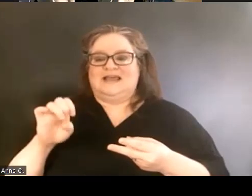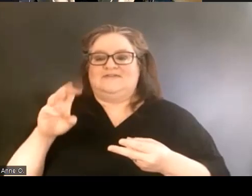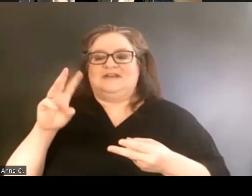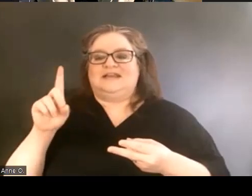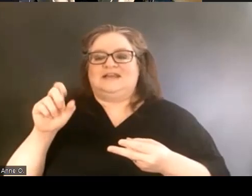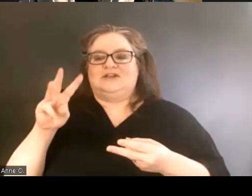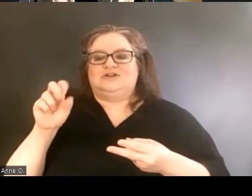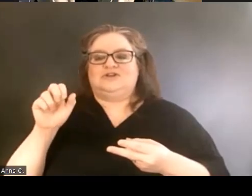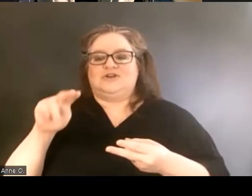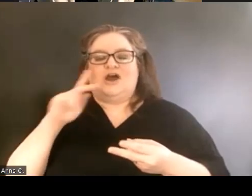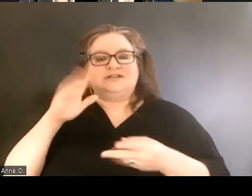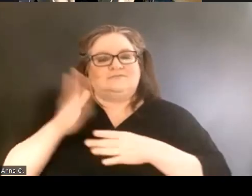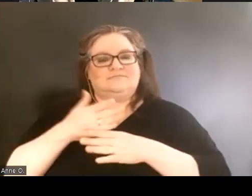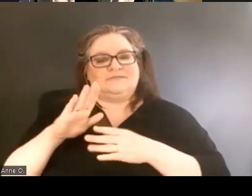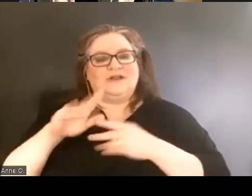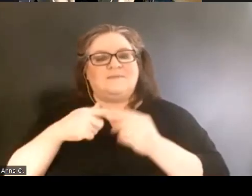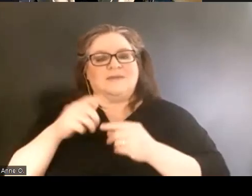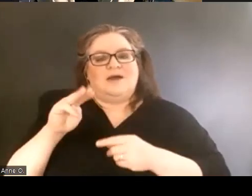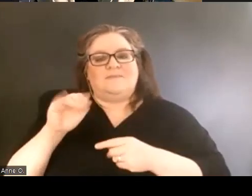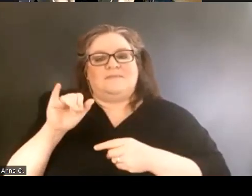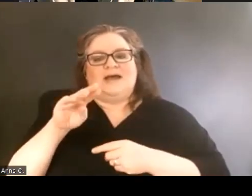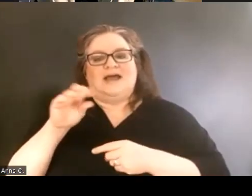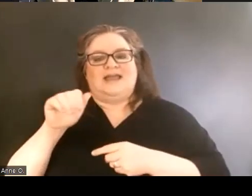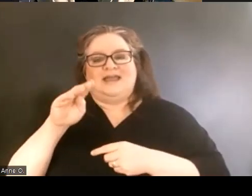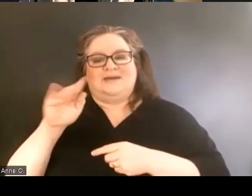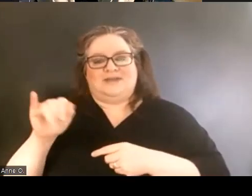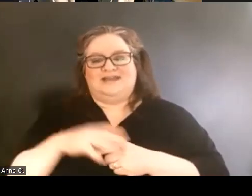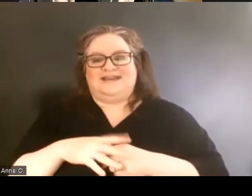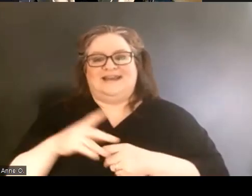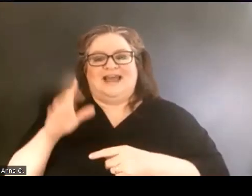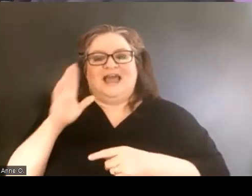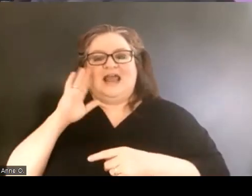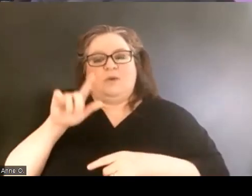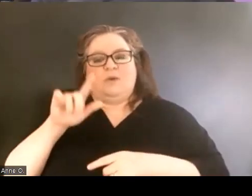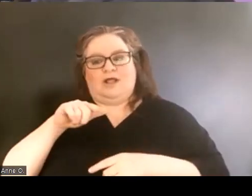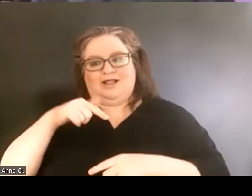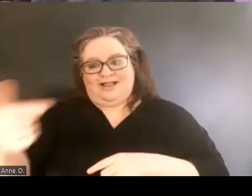I am going to hand the mic over to them with air quote.